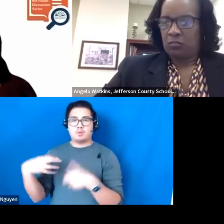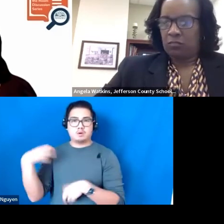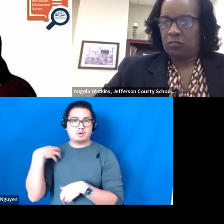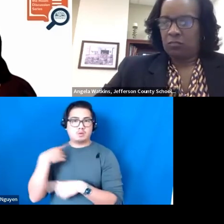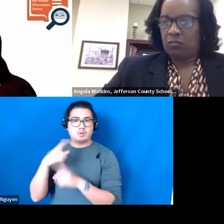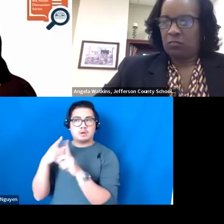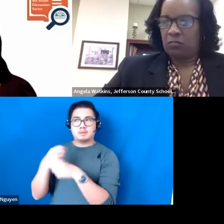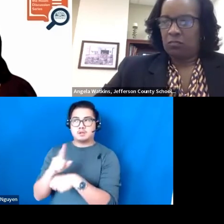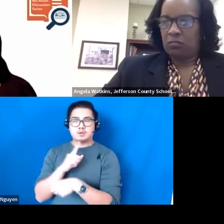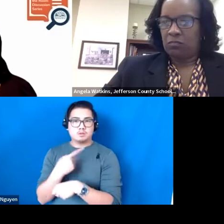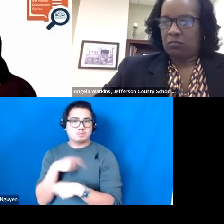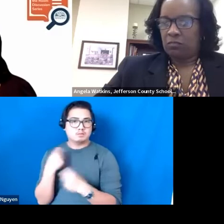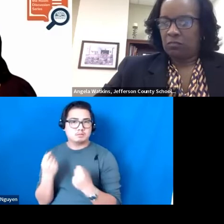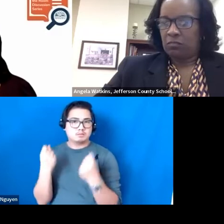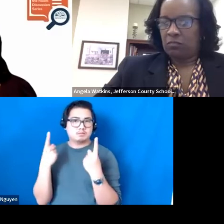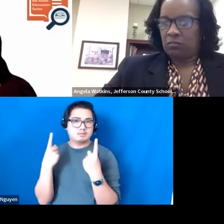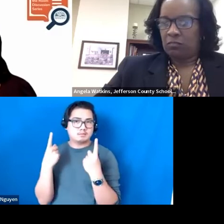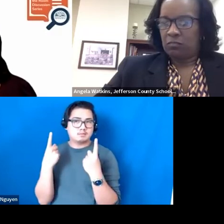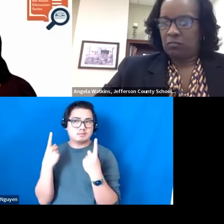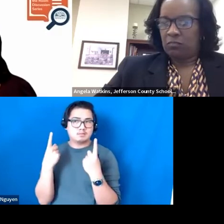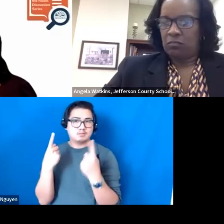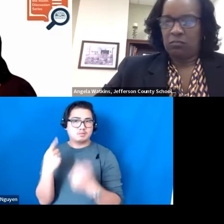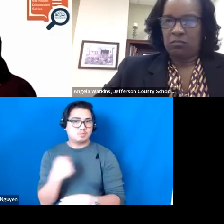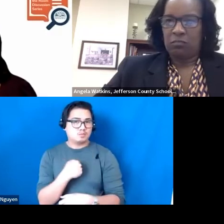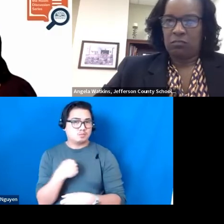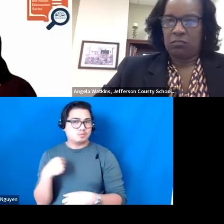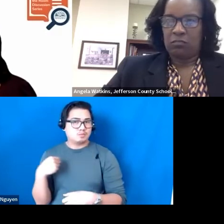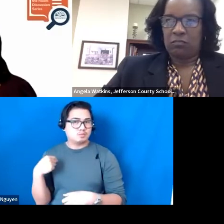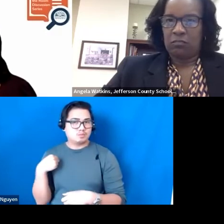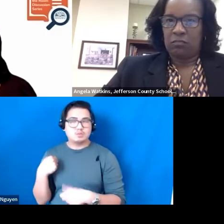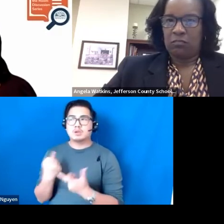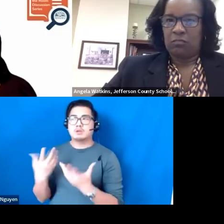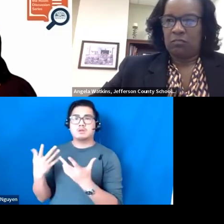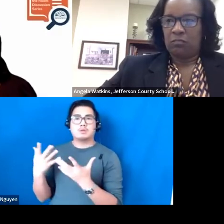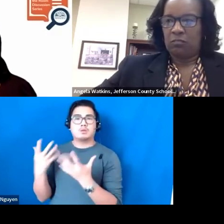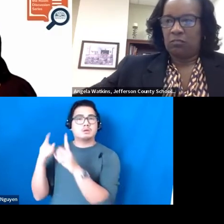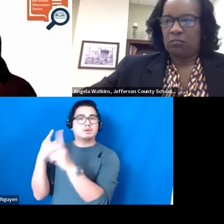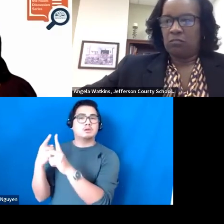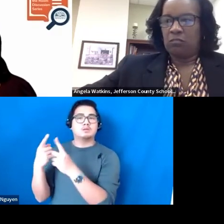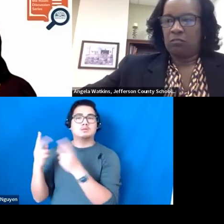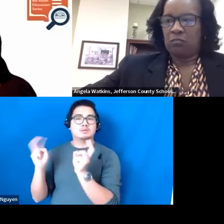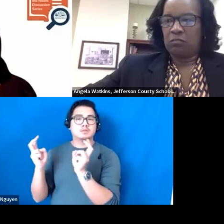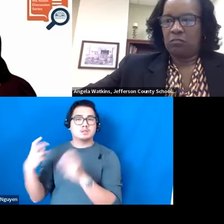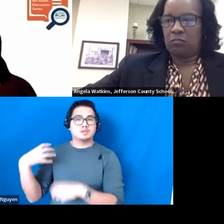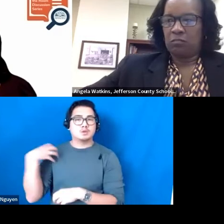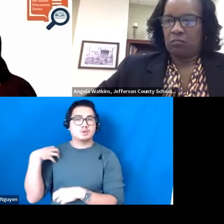make sure we understand that we are looking for something we call coaching heavy versus coaching light.